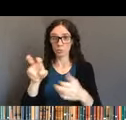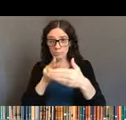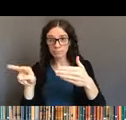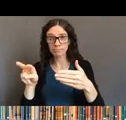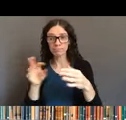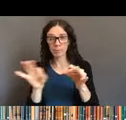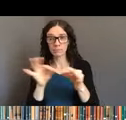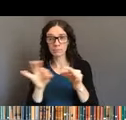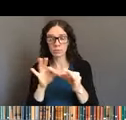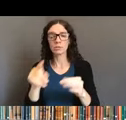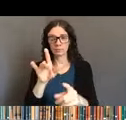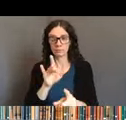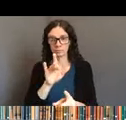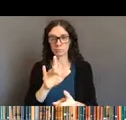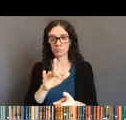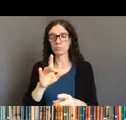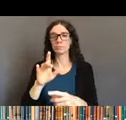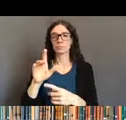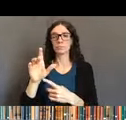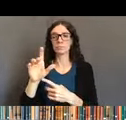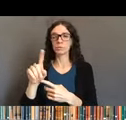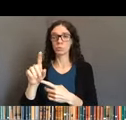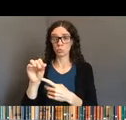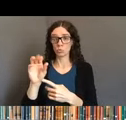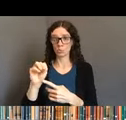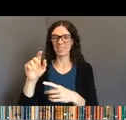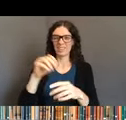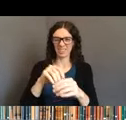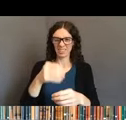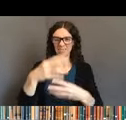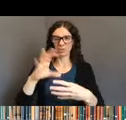or you can click on the link that's provided in the chat box to open a new page